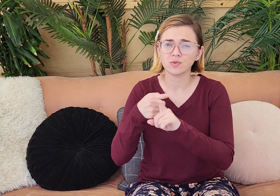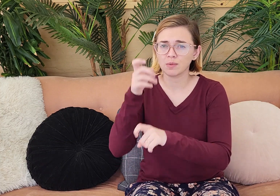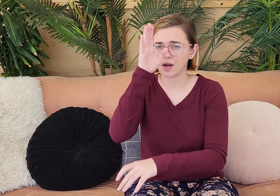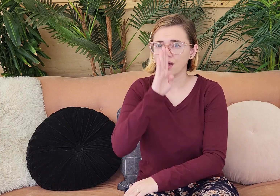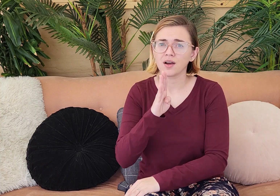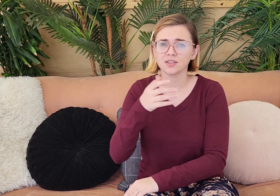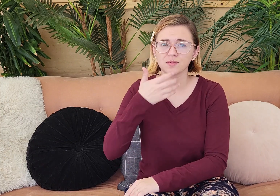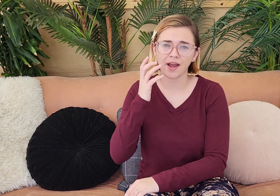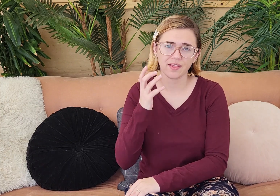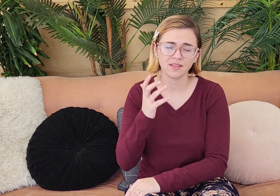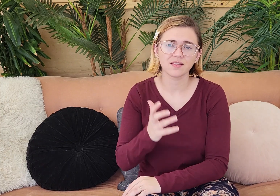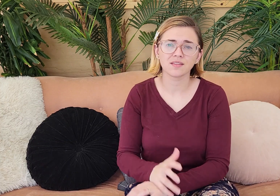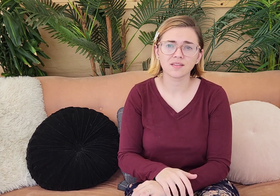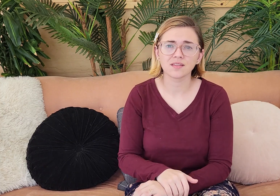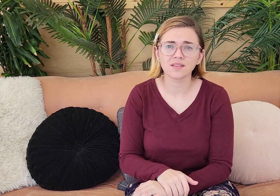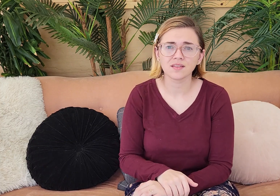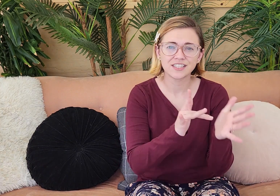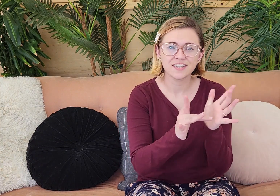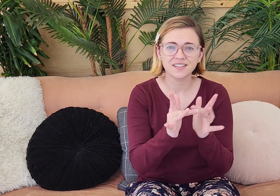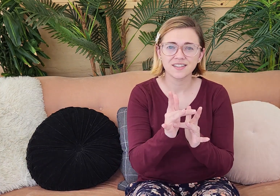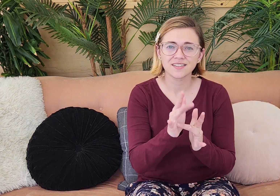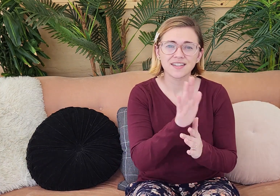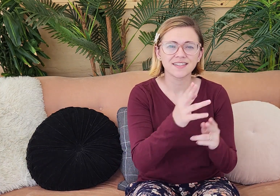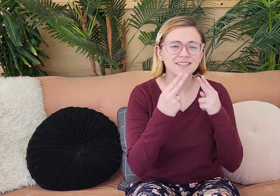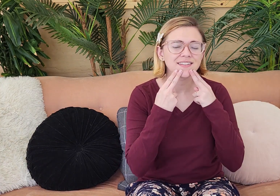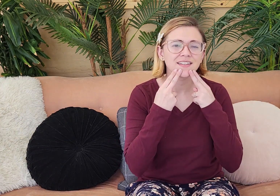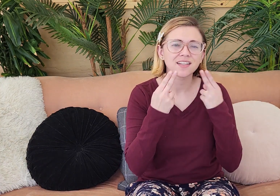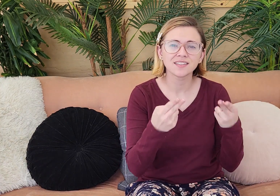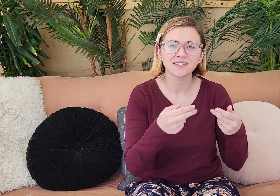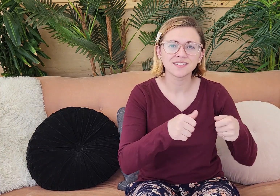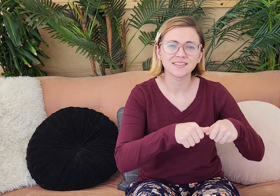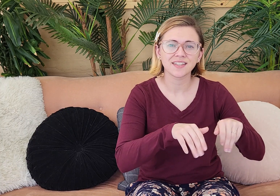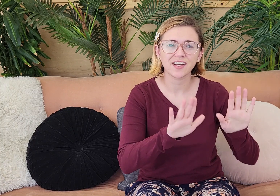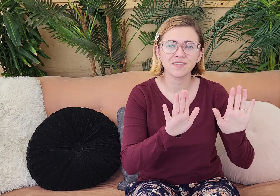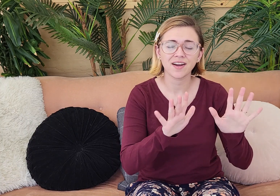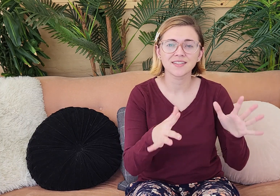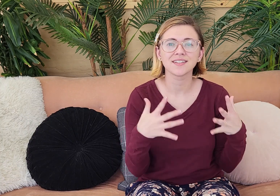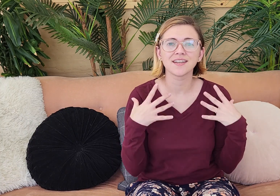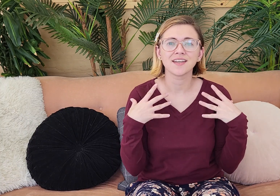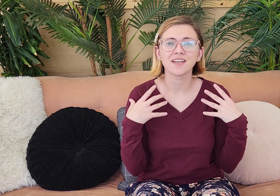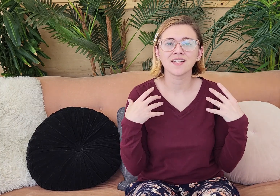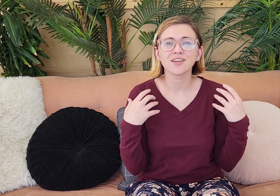us from God's wrath. And world. It heals our brokenness, our desperation Jesus, his innocent sacrifice,